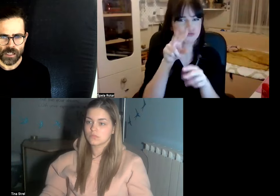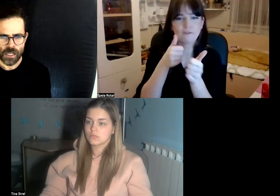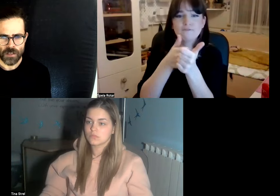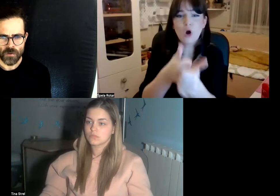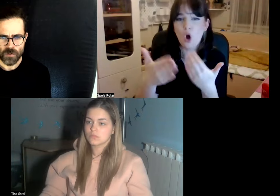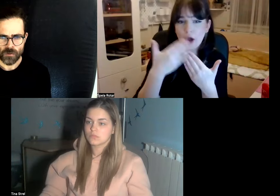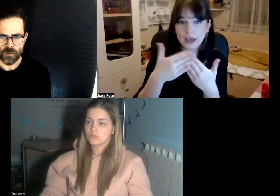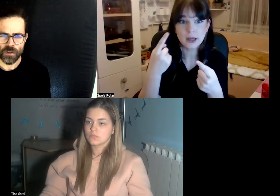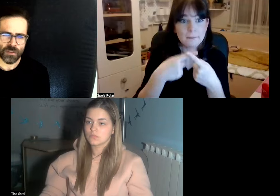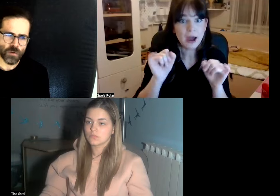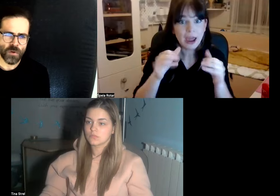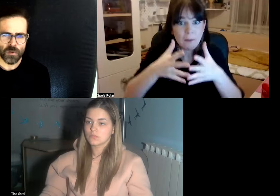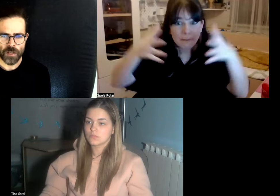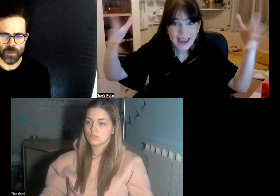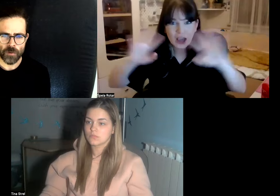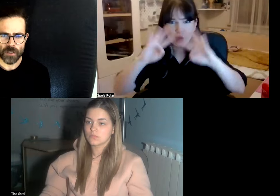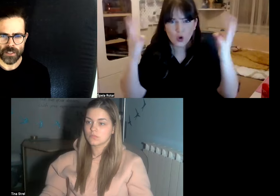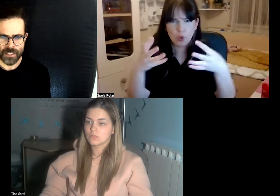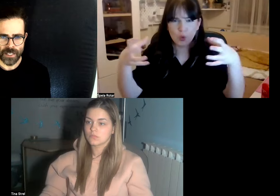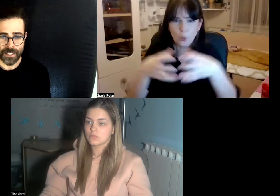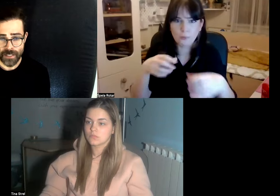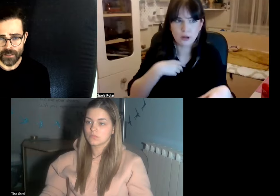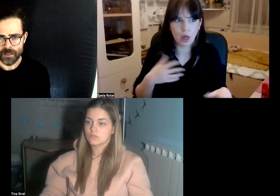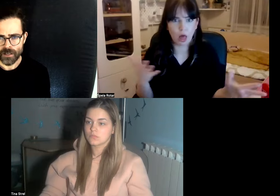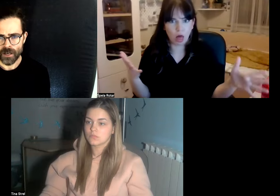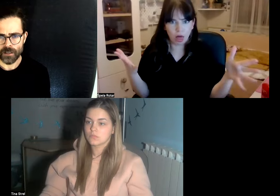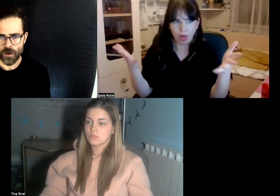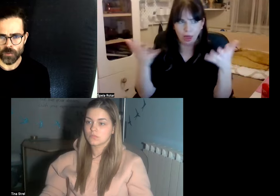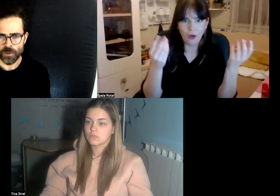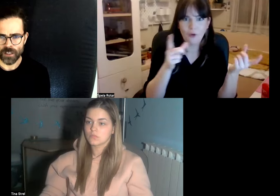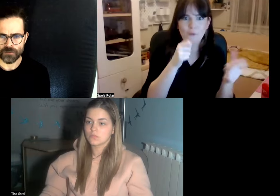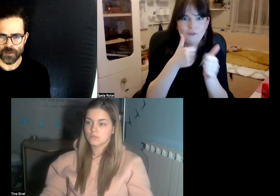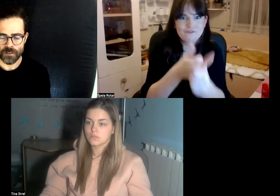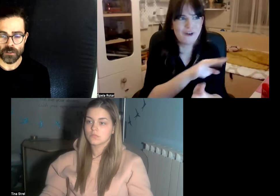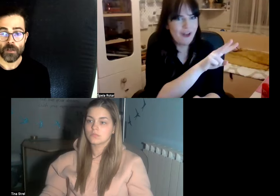I know with two three people it is easy I can go I can function